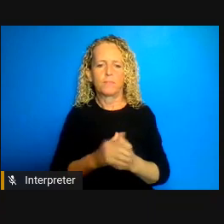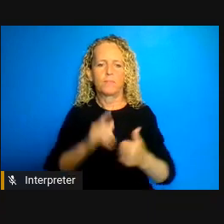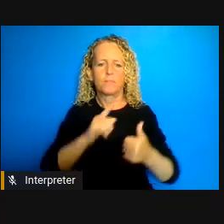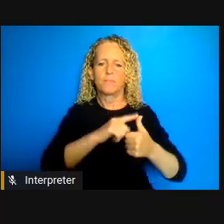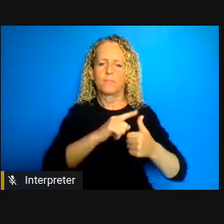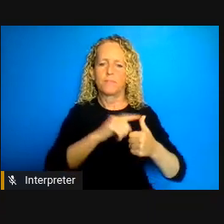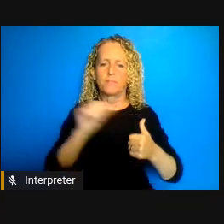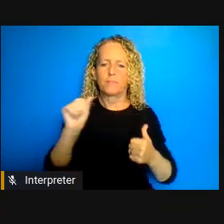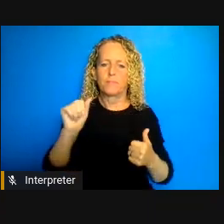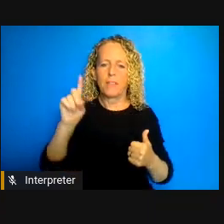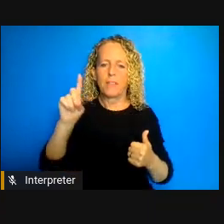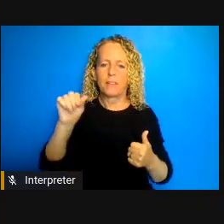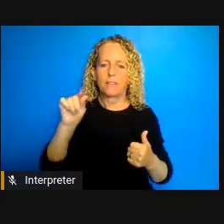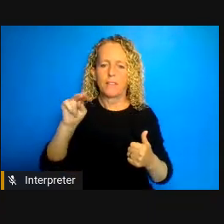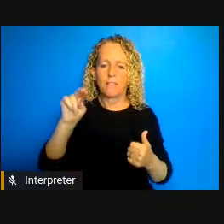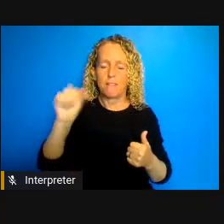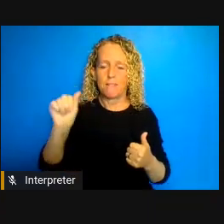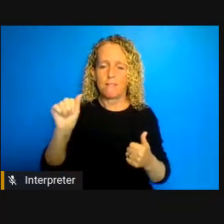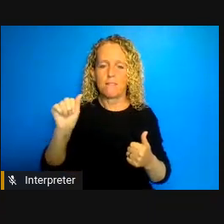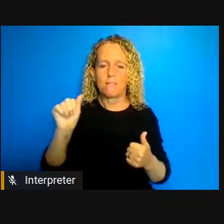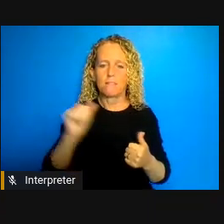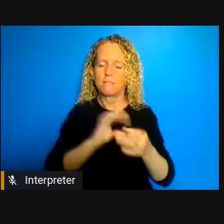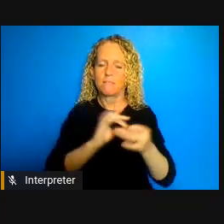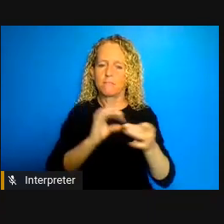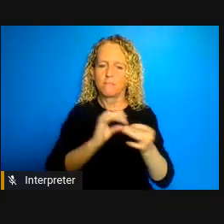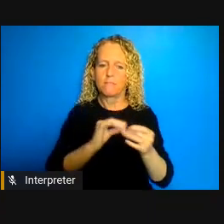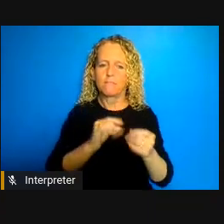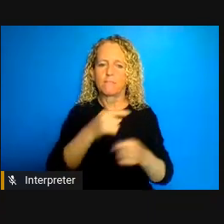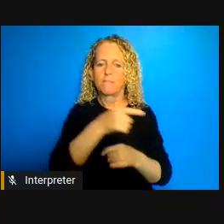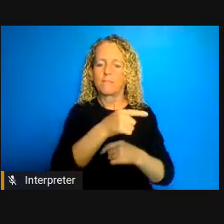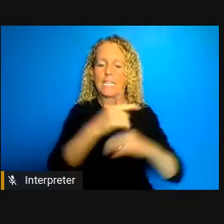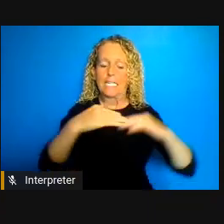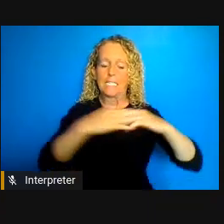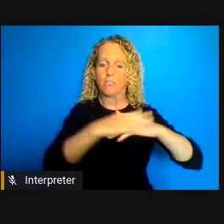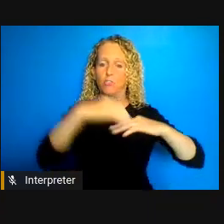disproportionate representation of indigenous peoples in incarcerated